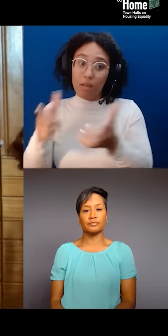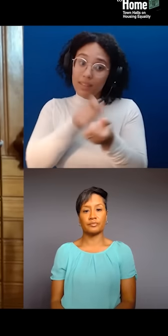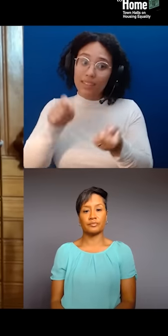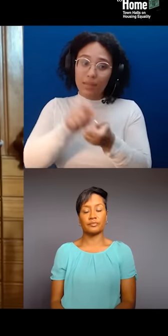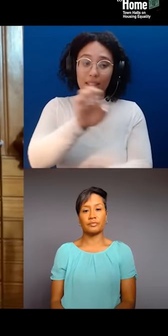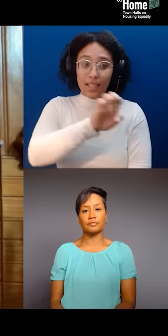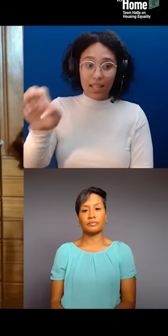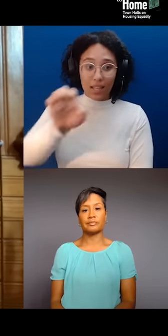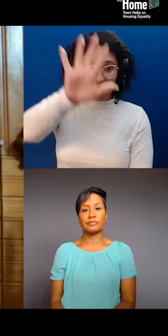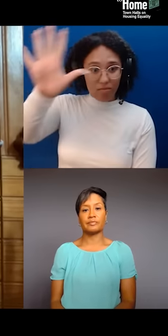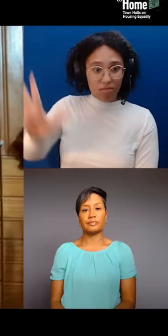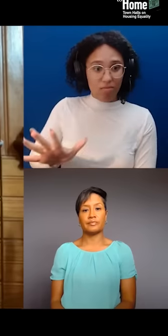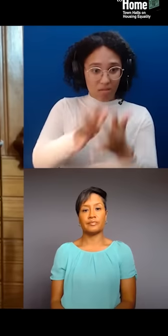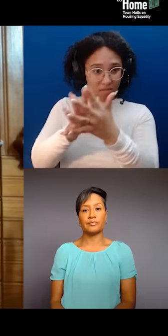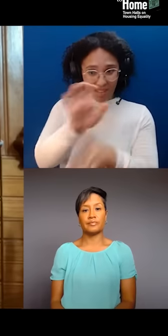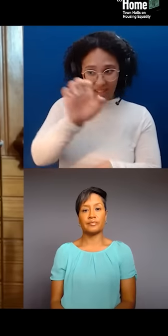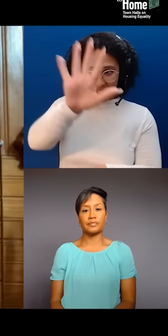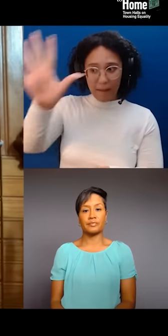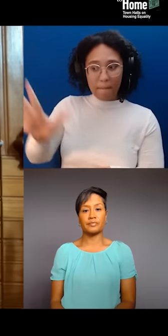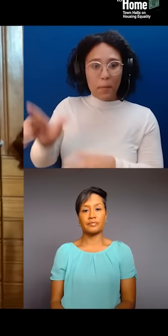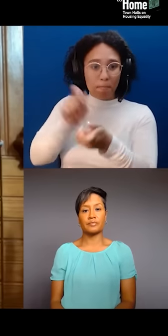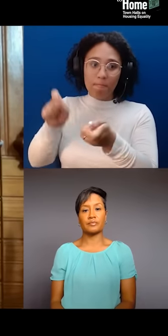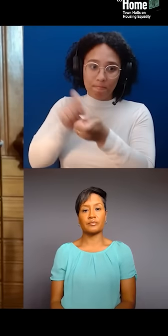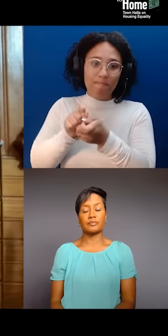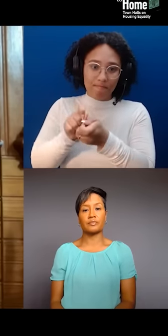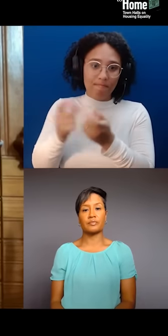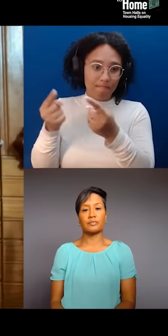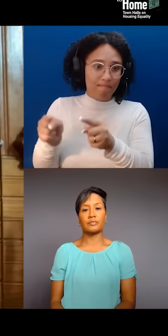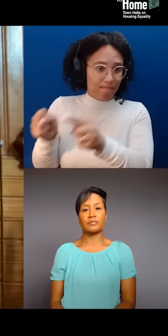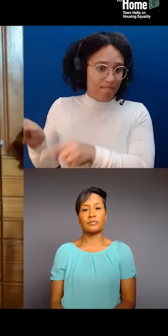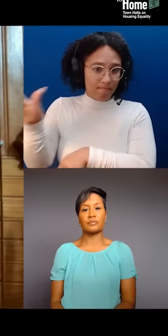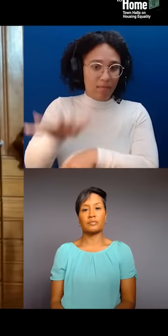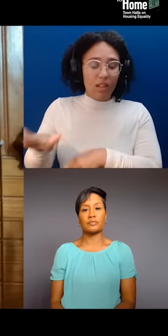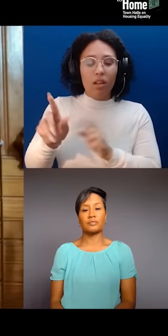is to put these things within historical perspective because we feel that by understanding